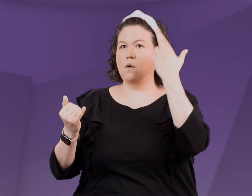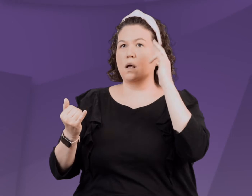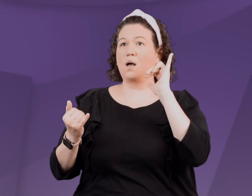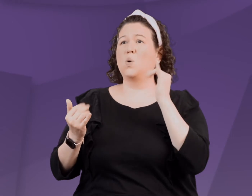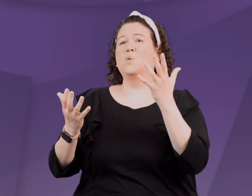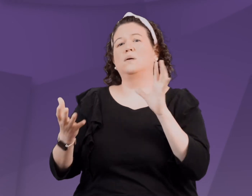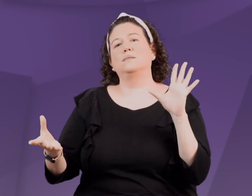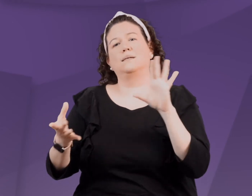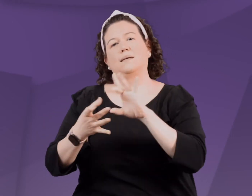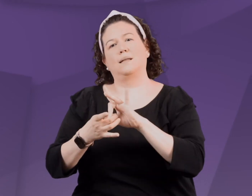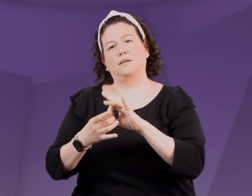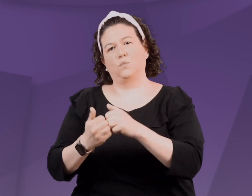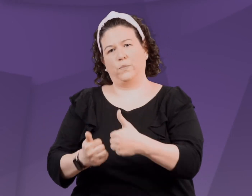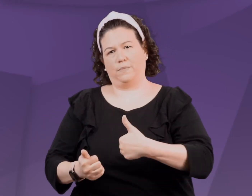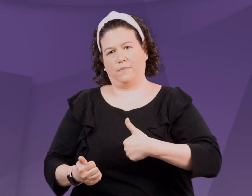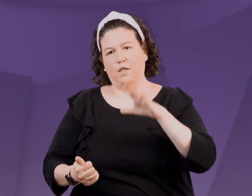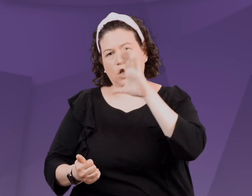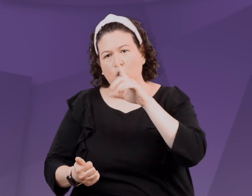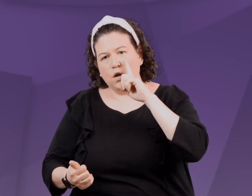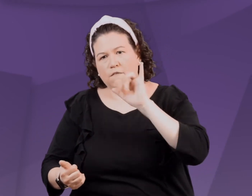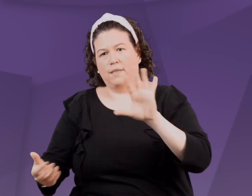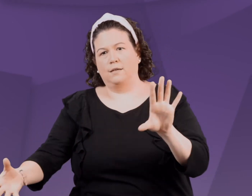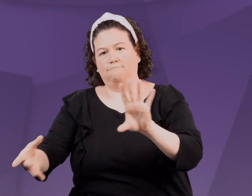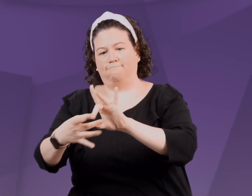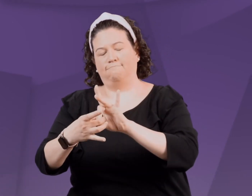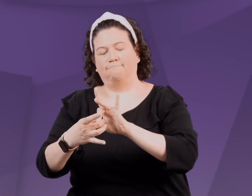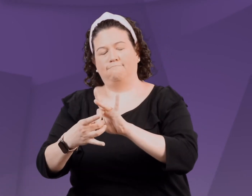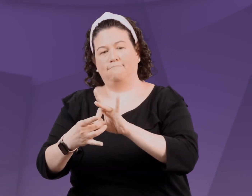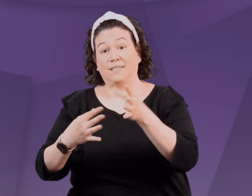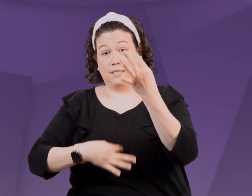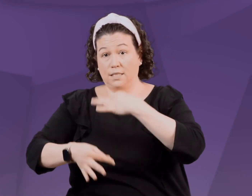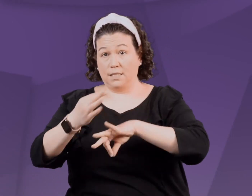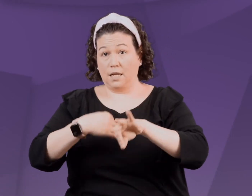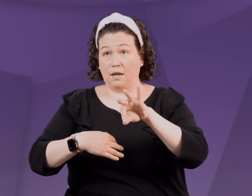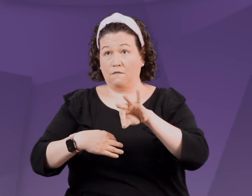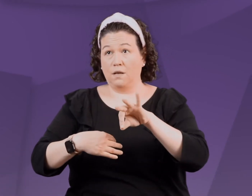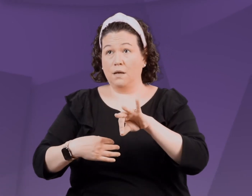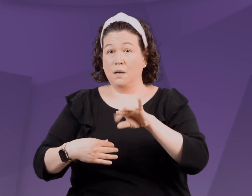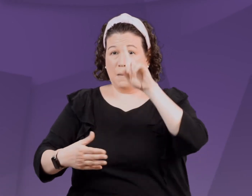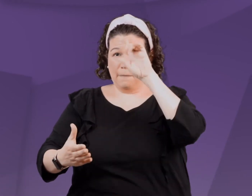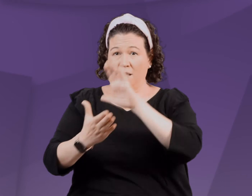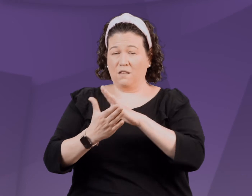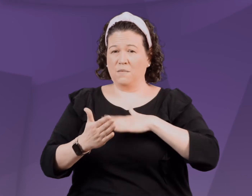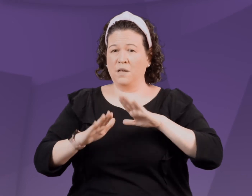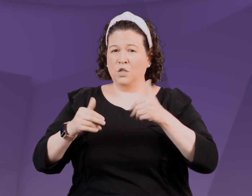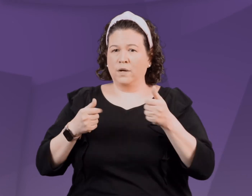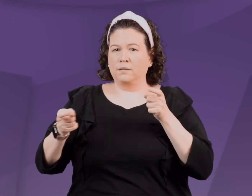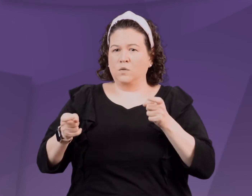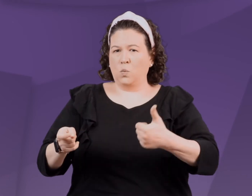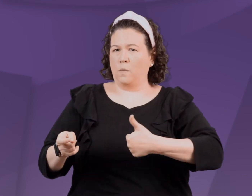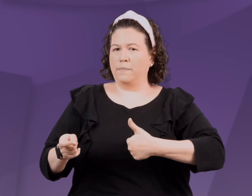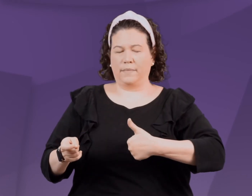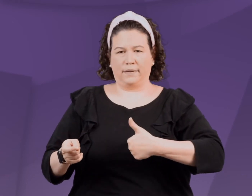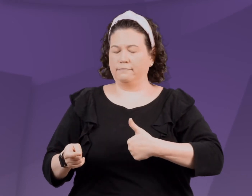Maybe instead of she's seeking attention, I can now see that she's really seeking connection.